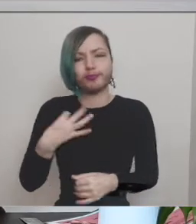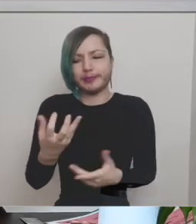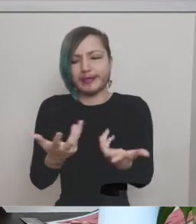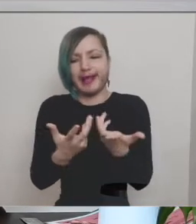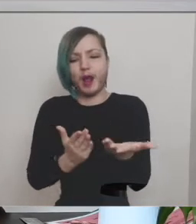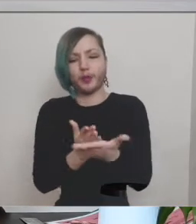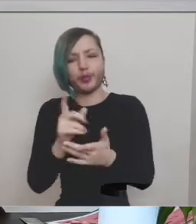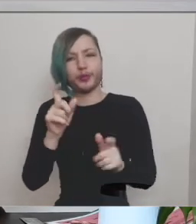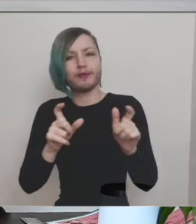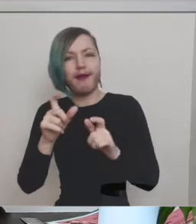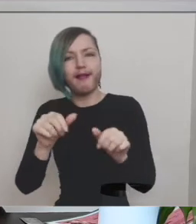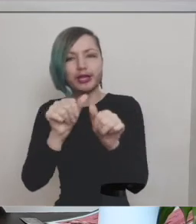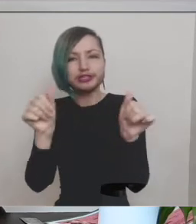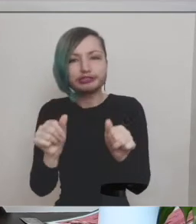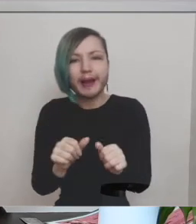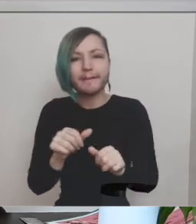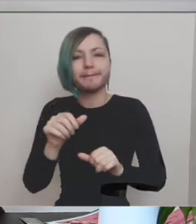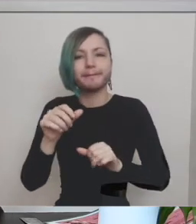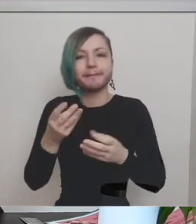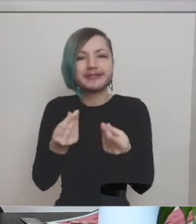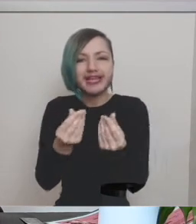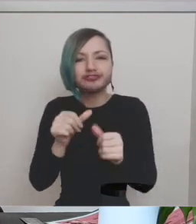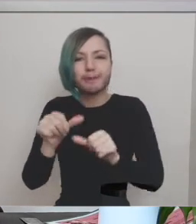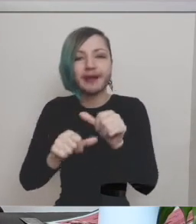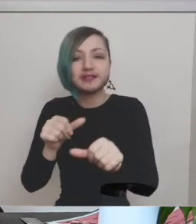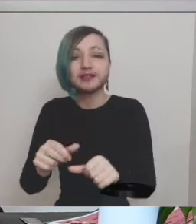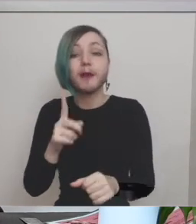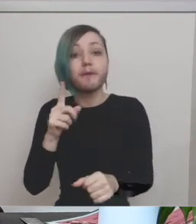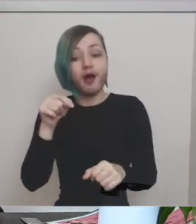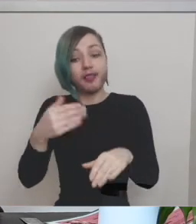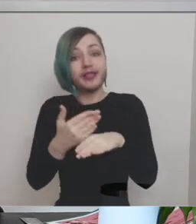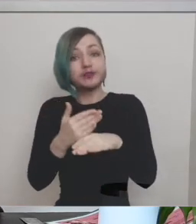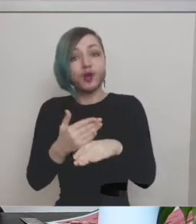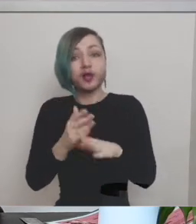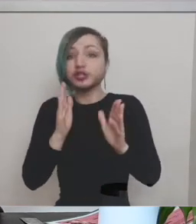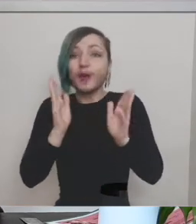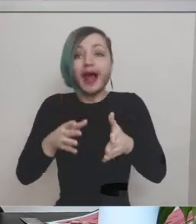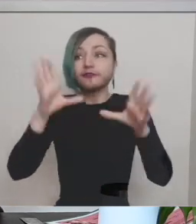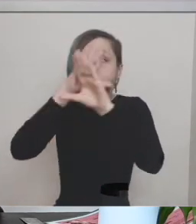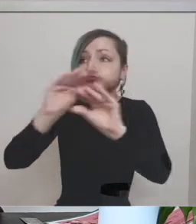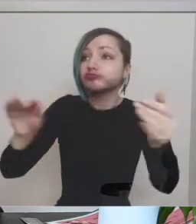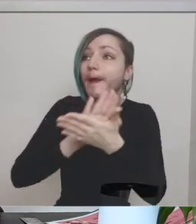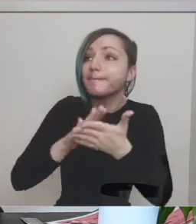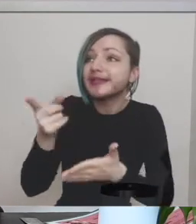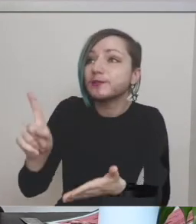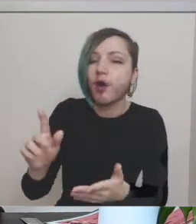and with this work you don't need to communicate what it means to anyone else it can literally just be for you